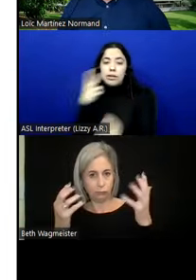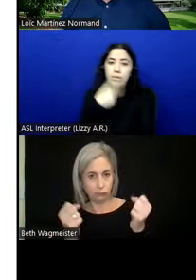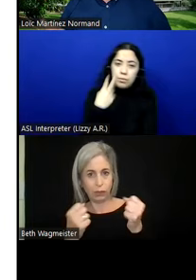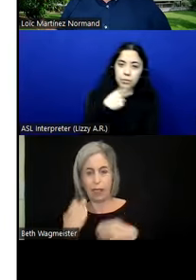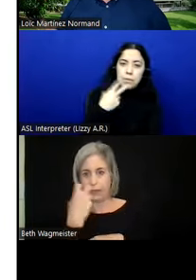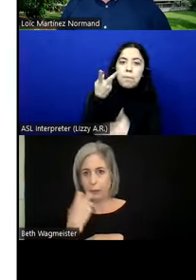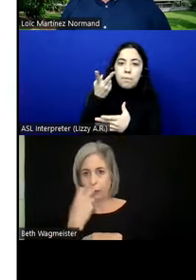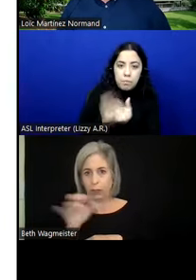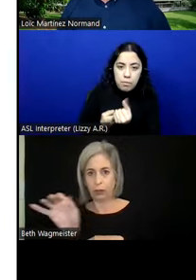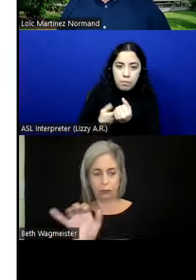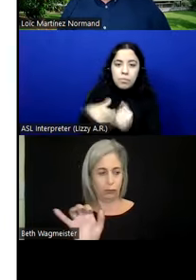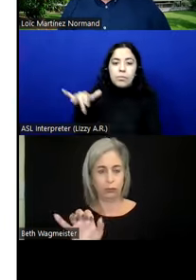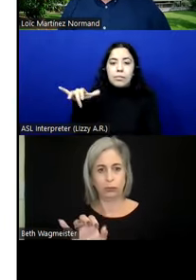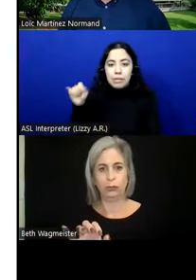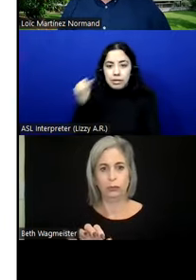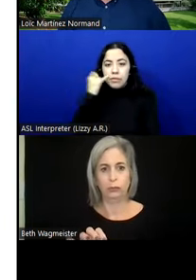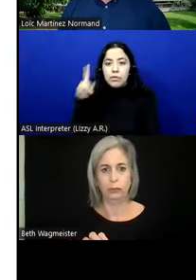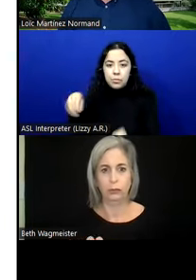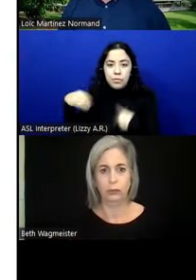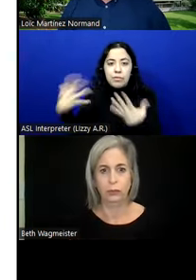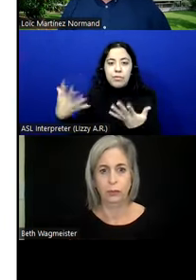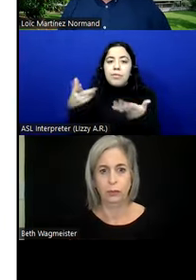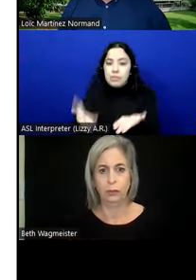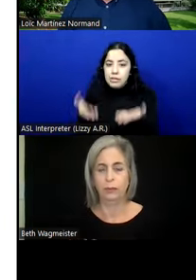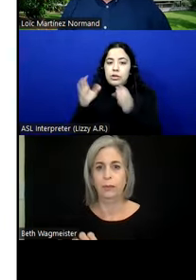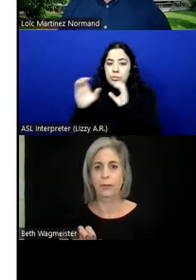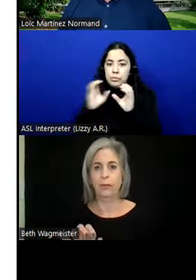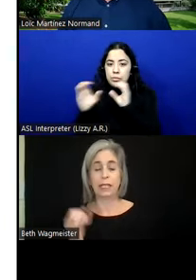that one yes if you're providing this kind of communication, but easy to do.